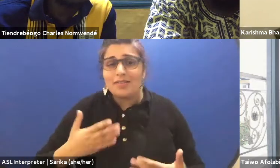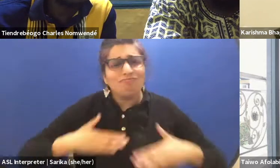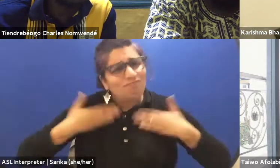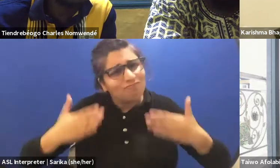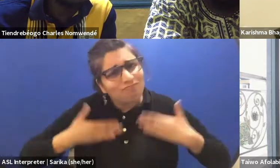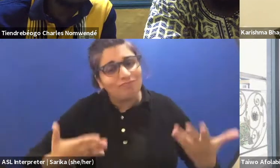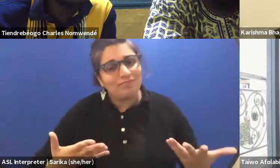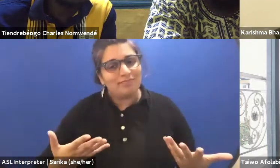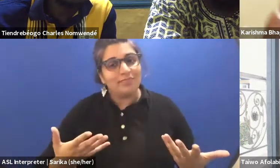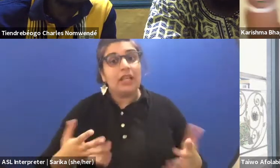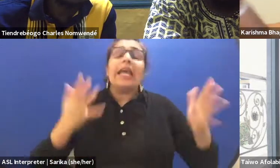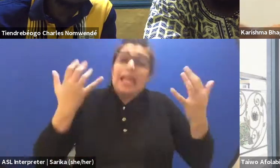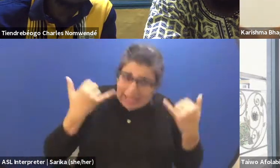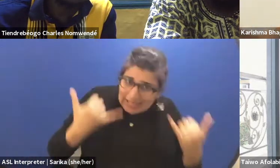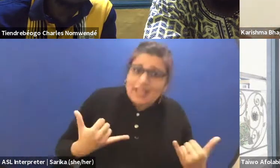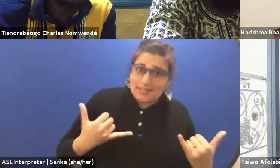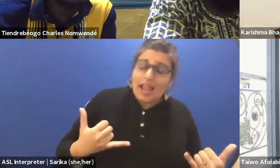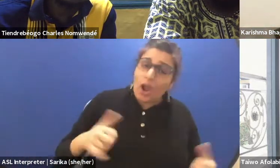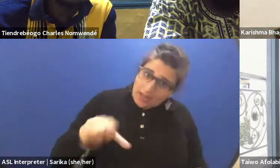Not that it's not now, but it would just become even more than it is.